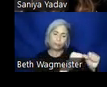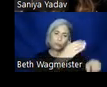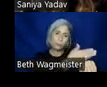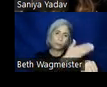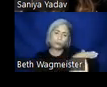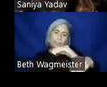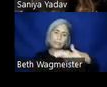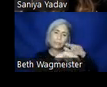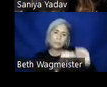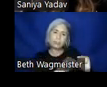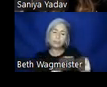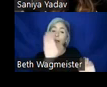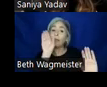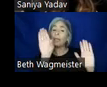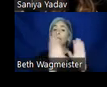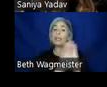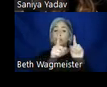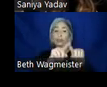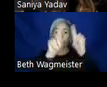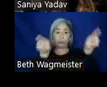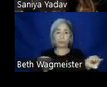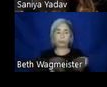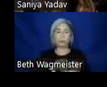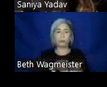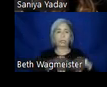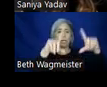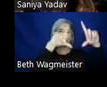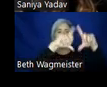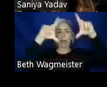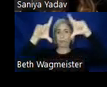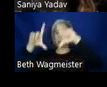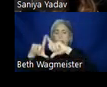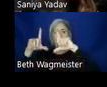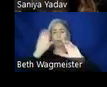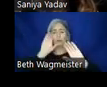The image on the screen right now is a double diamond graphic, it is commonly used in the